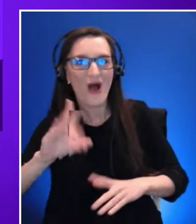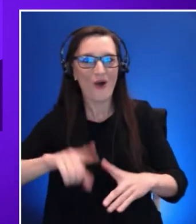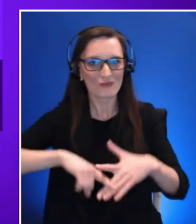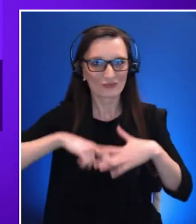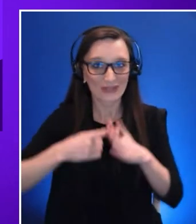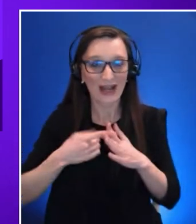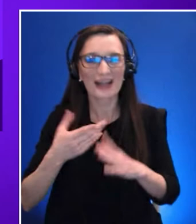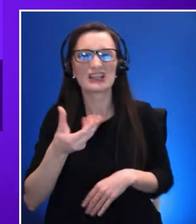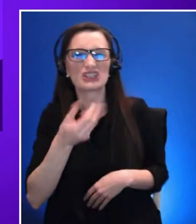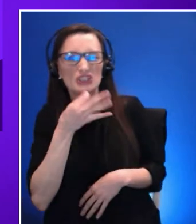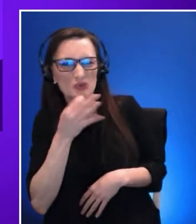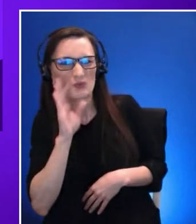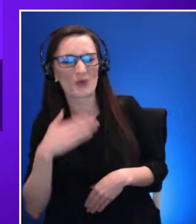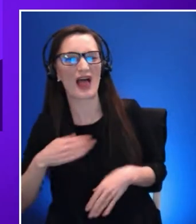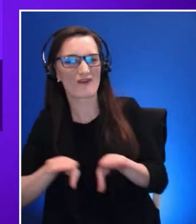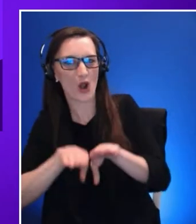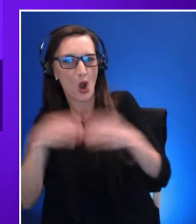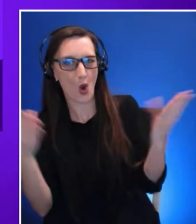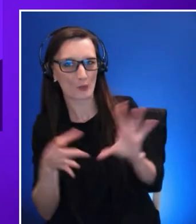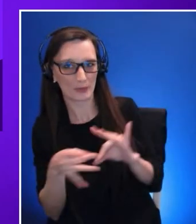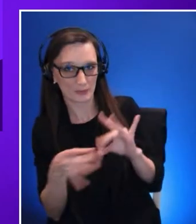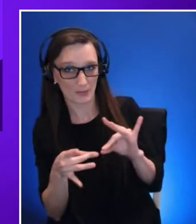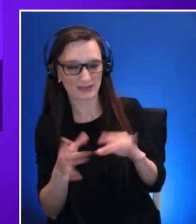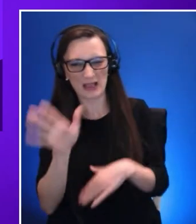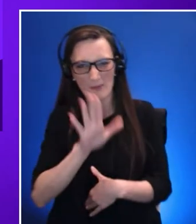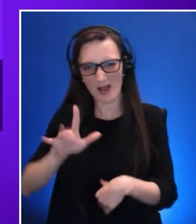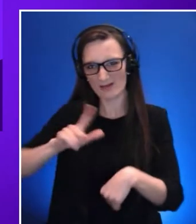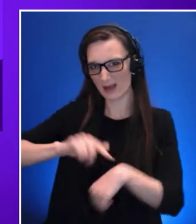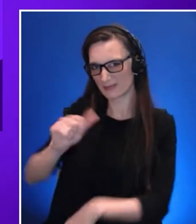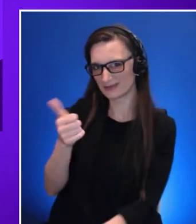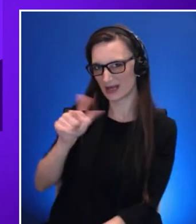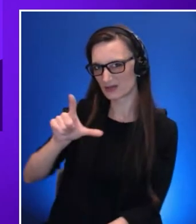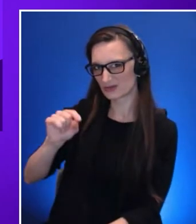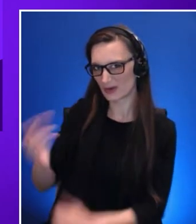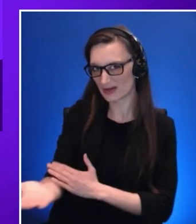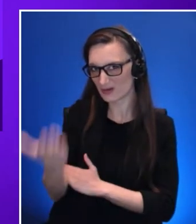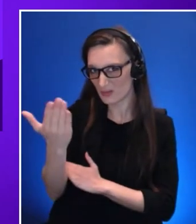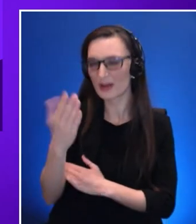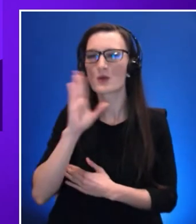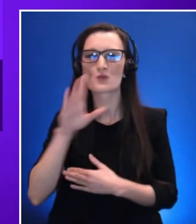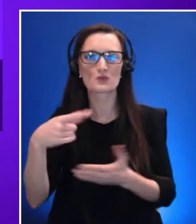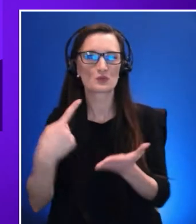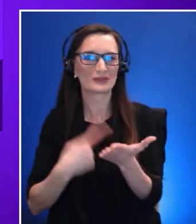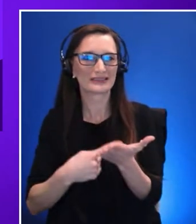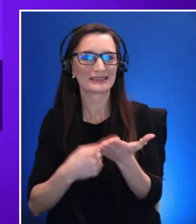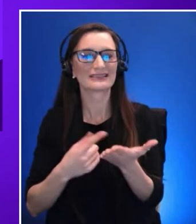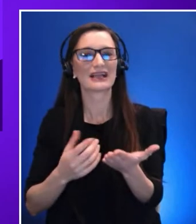at around 10 20 a.m we're going to talk about the importance of this XR Access initiative followed